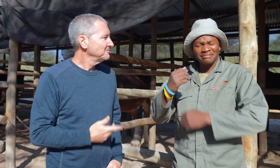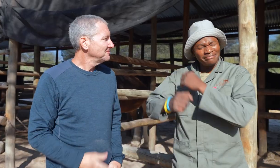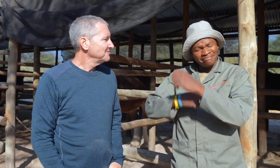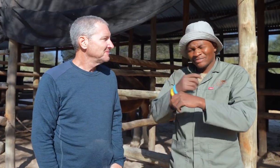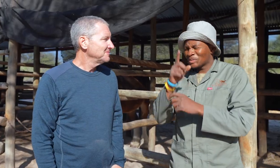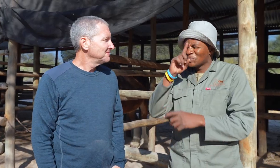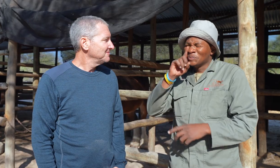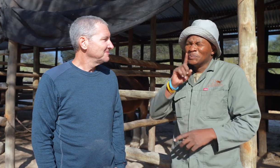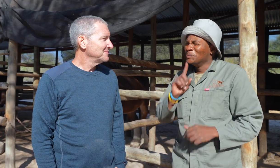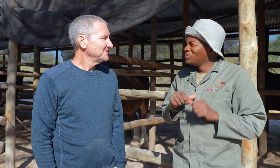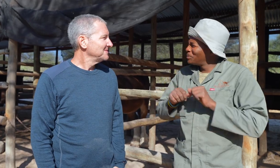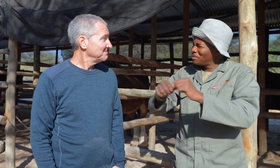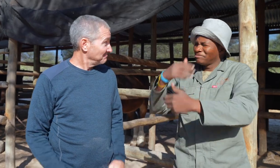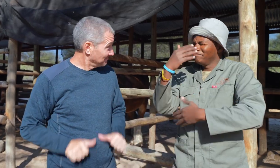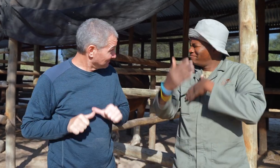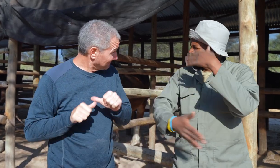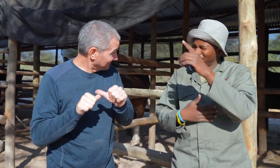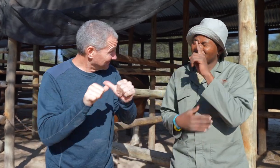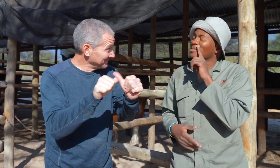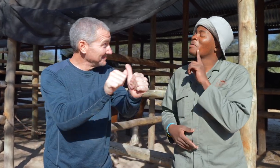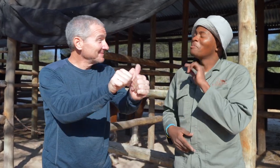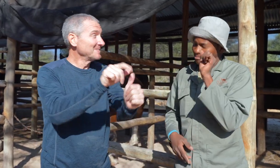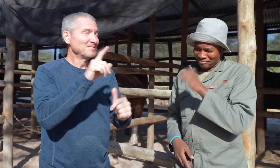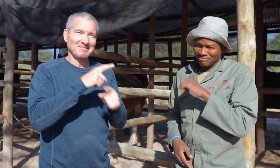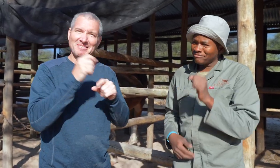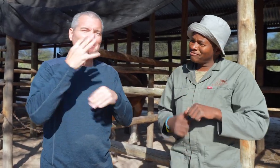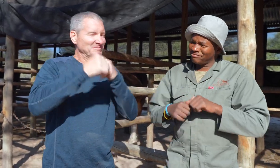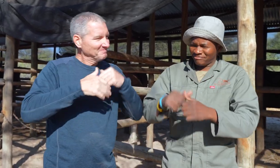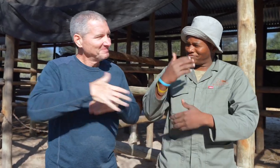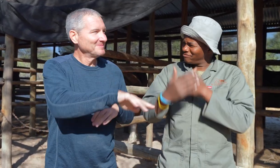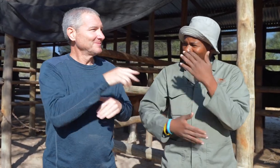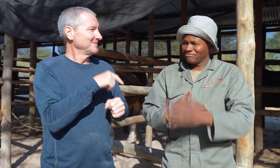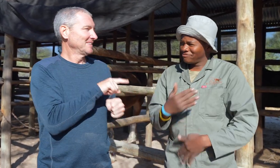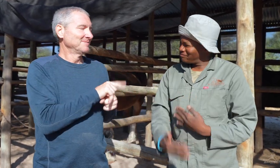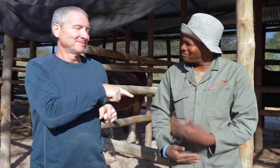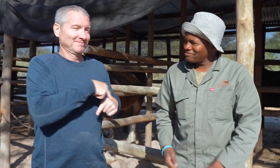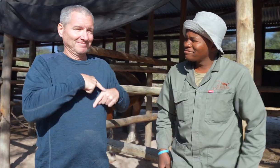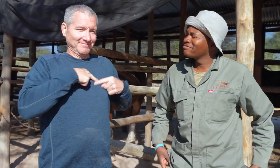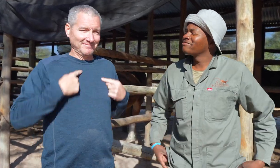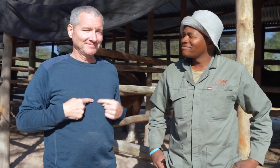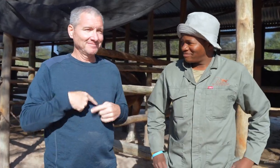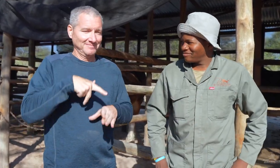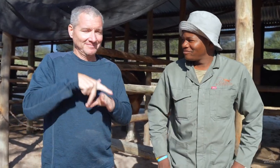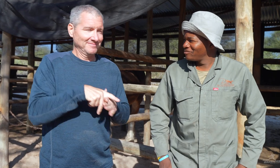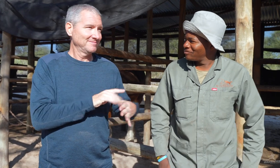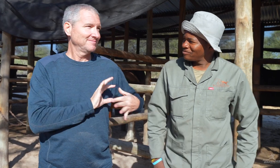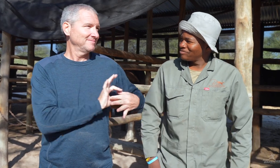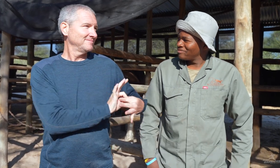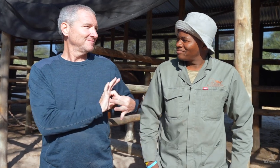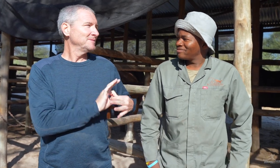I want to keep working here until I’m old. You want to continue this job? Yeah, just keep going. Your heart belongs with the horses and